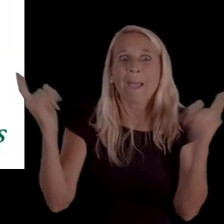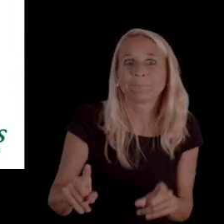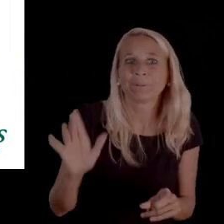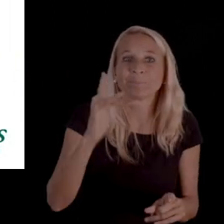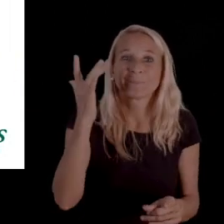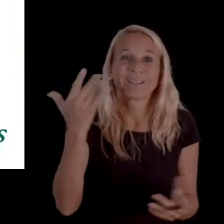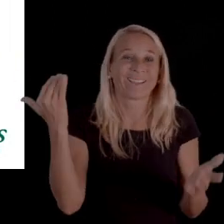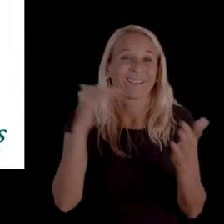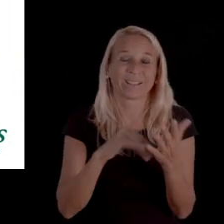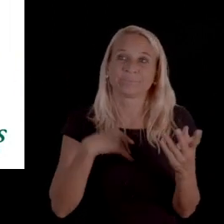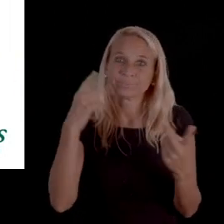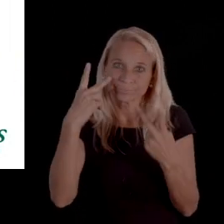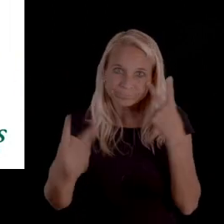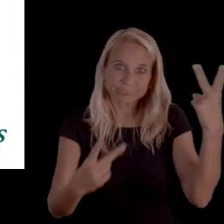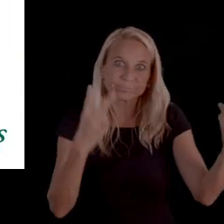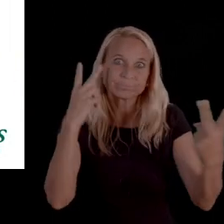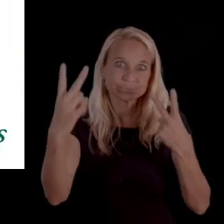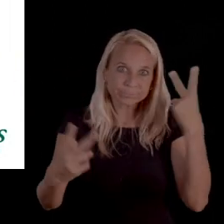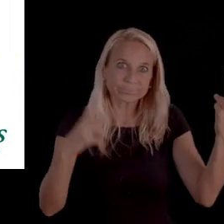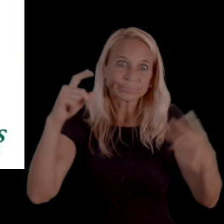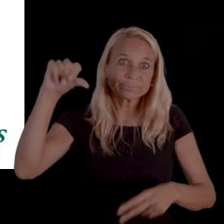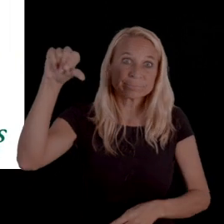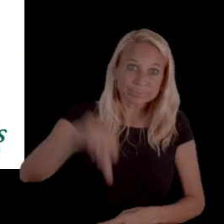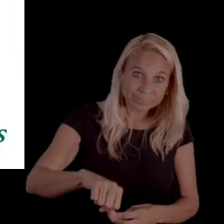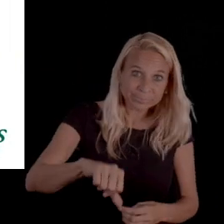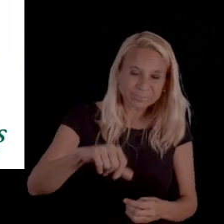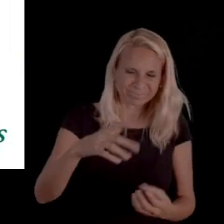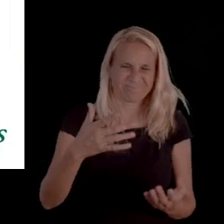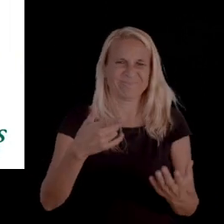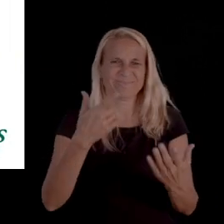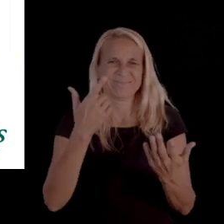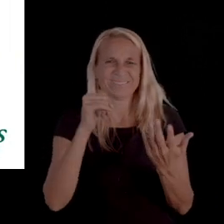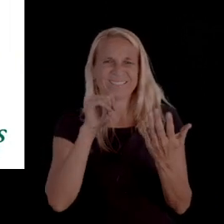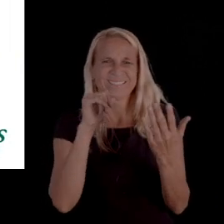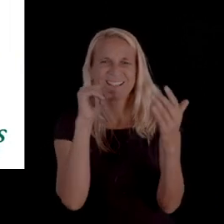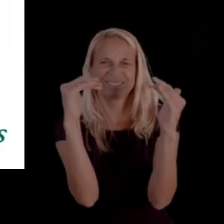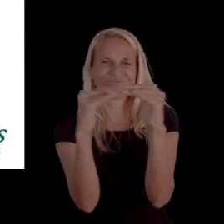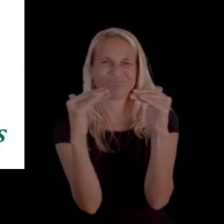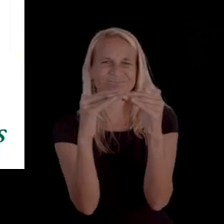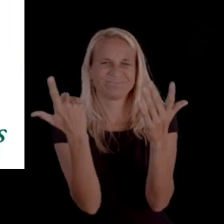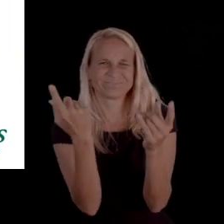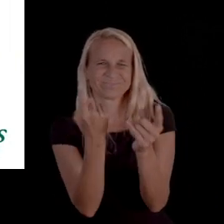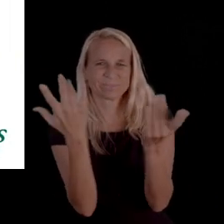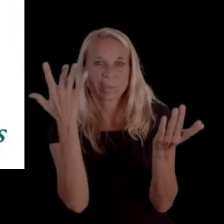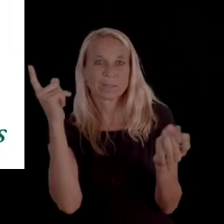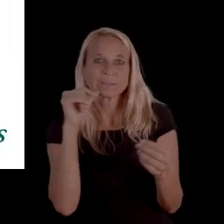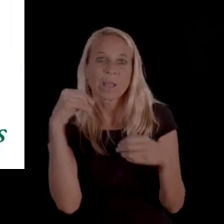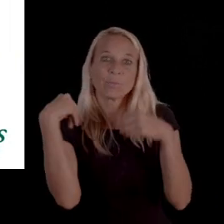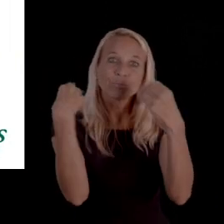because, again, we see notices that we would determine are inadequate because they don't provide you,